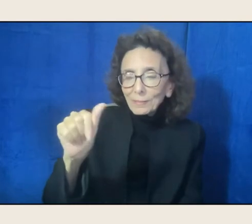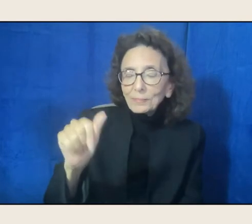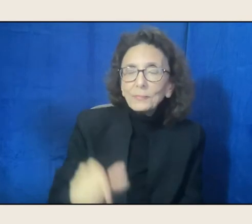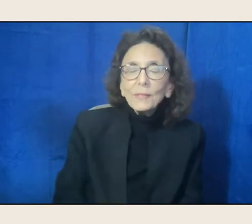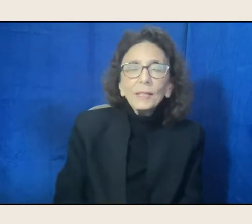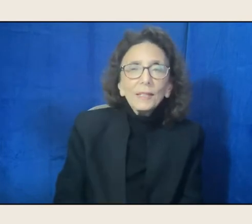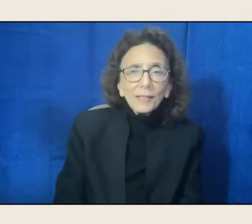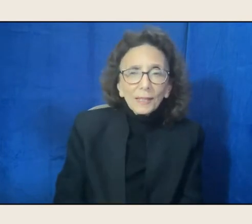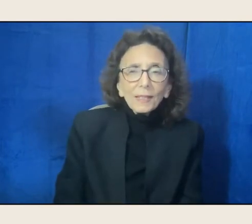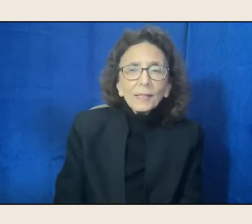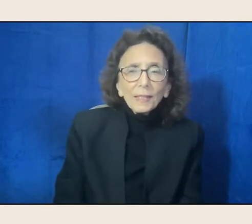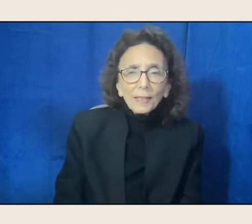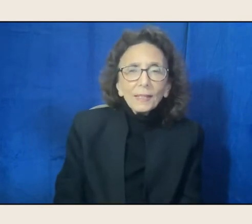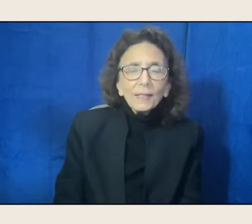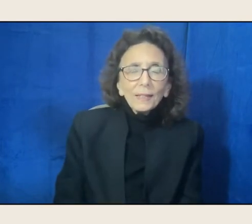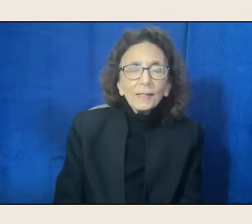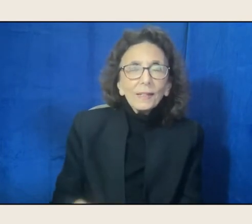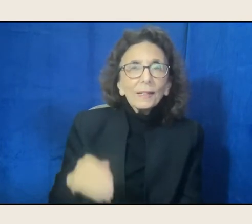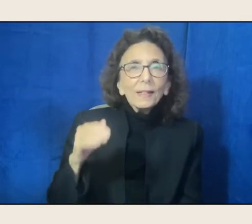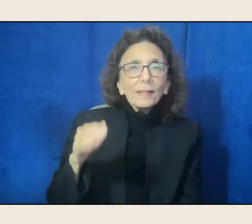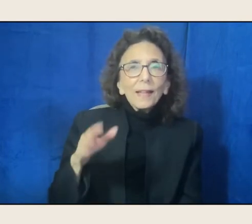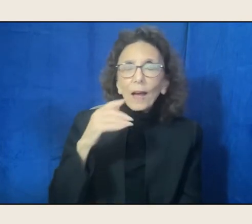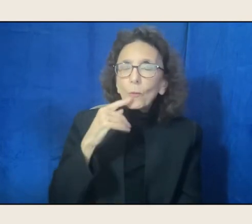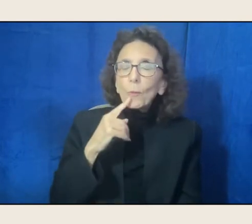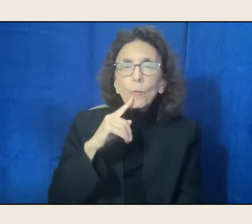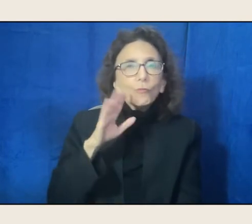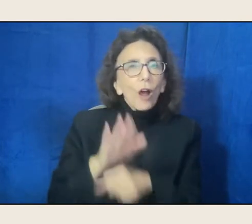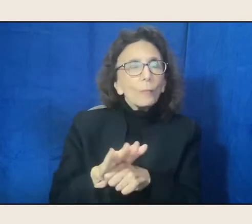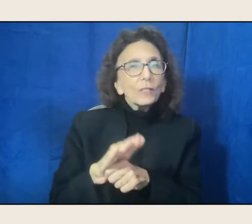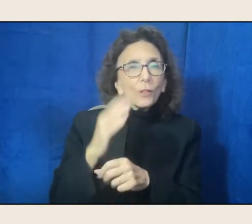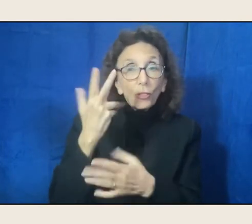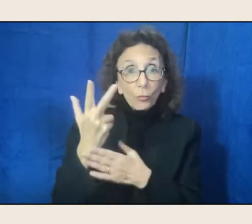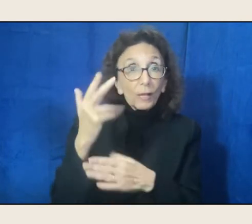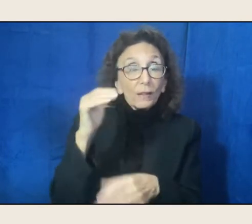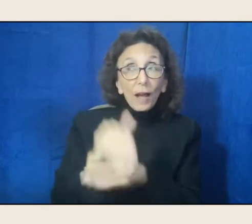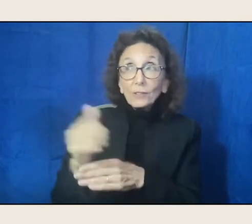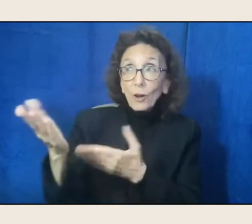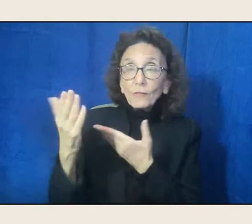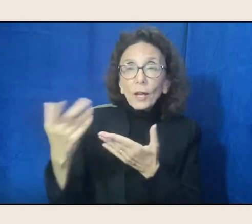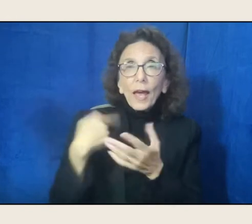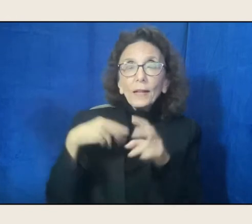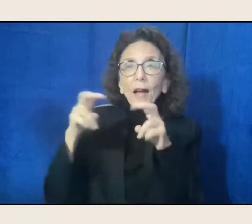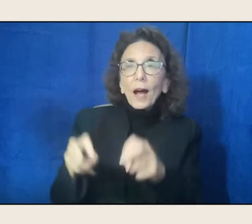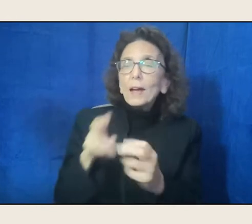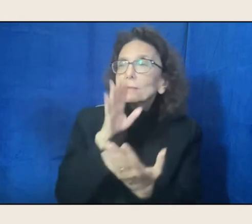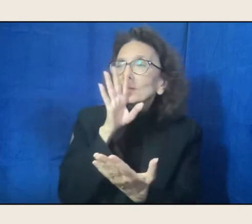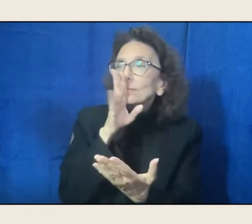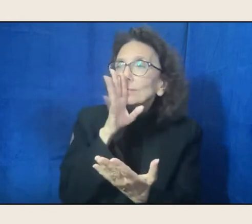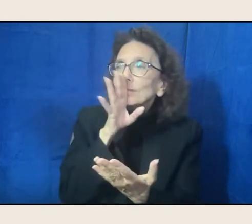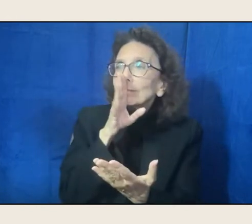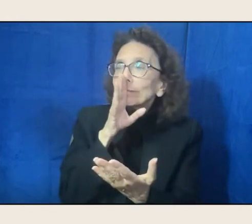She committed to three nights, and I read "Crazy Brave" aloud to get the final, and then I went back